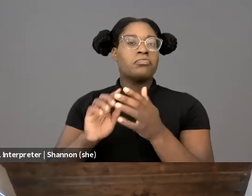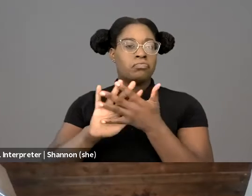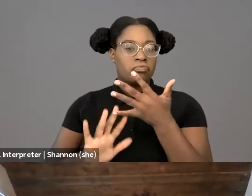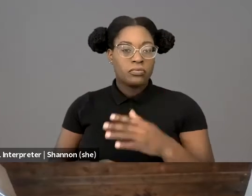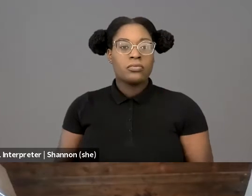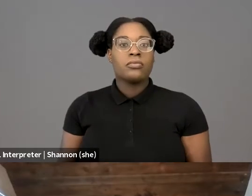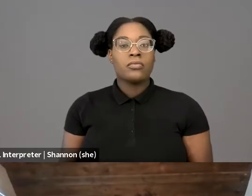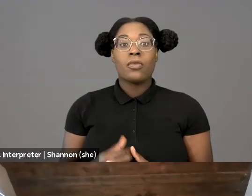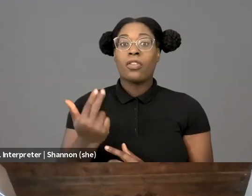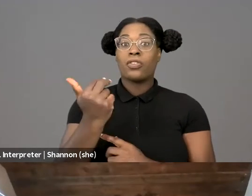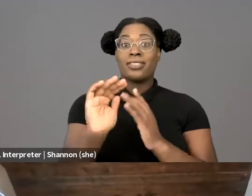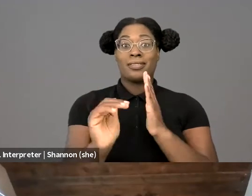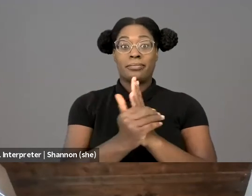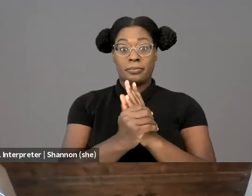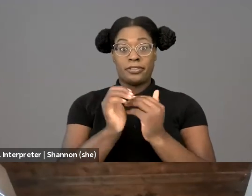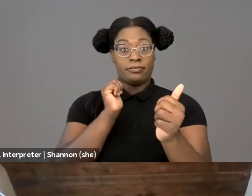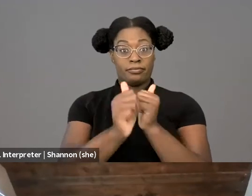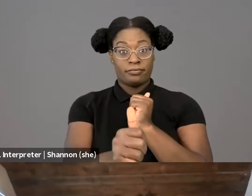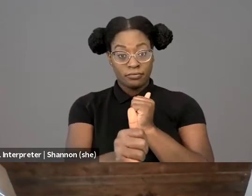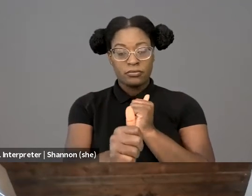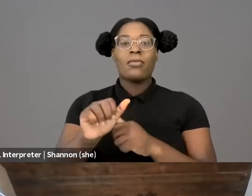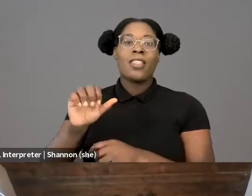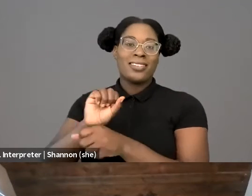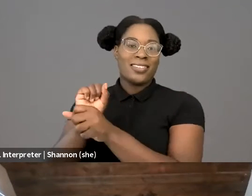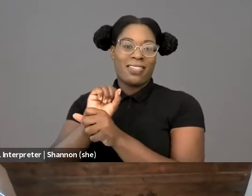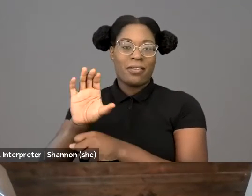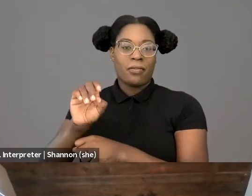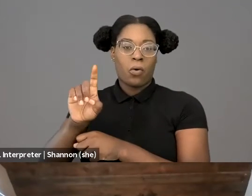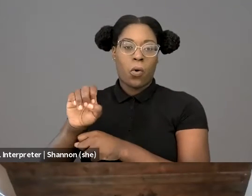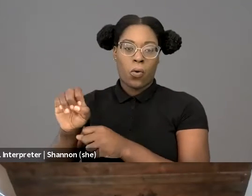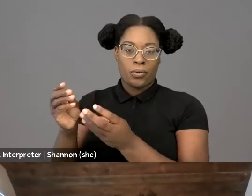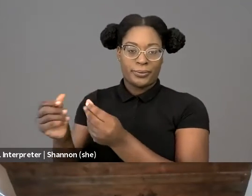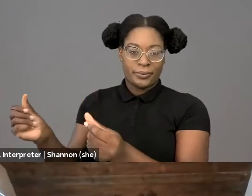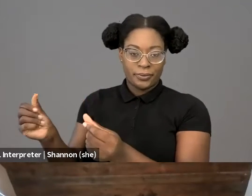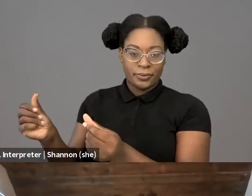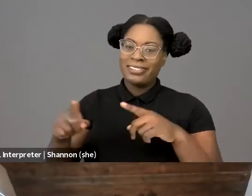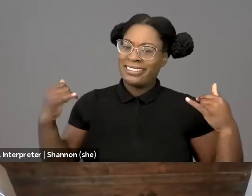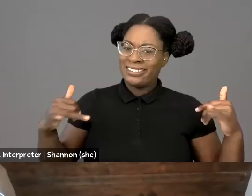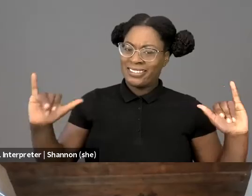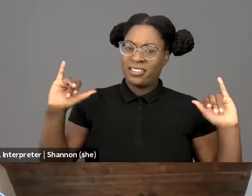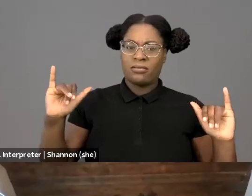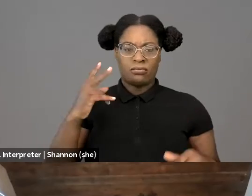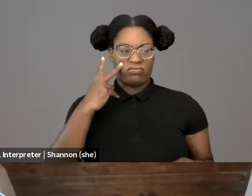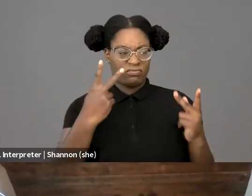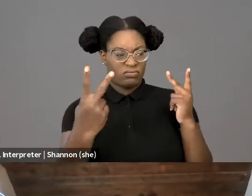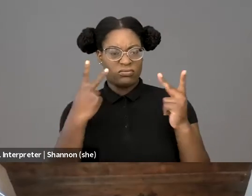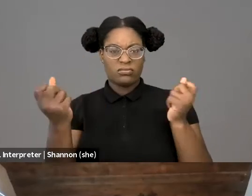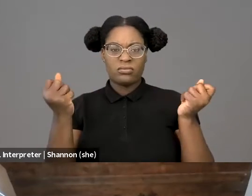Black codes were enacted across the United States to restrict the freedom of Black citizens, from restrictions on their rights to assemble for leisure,